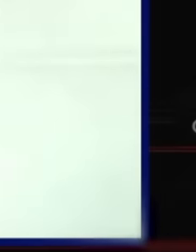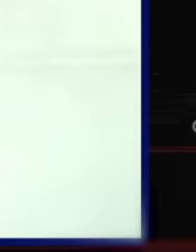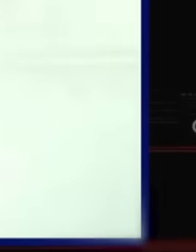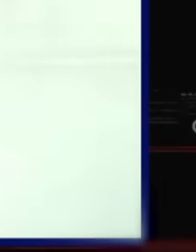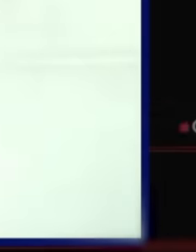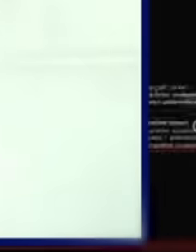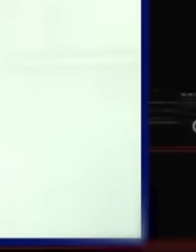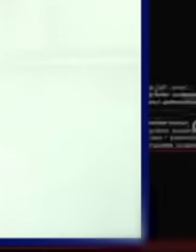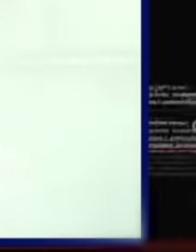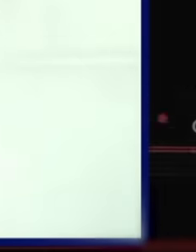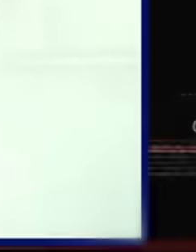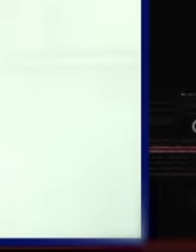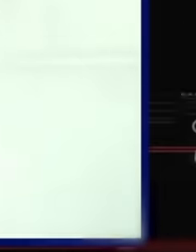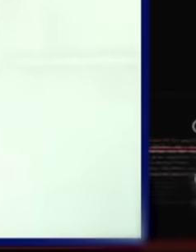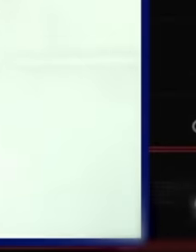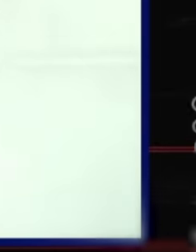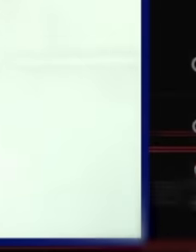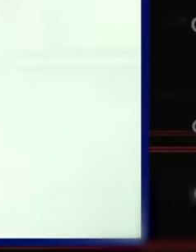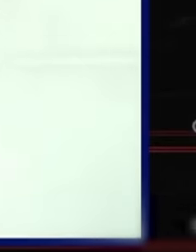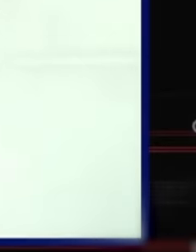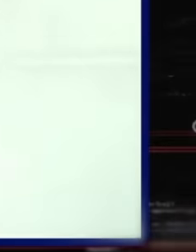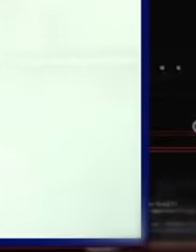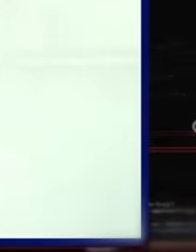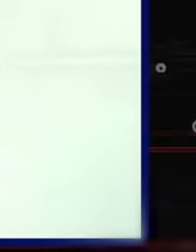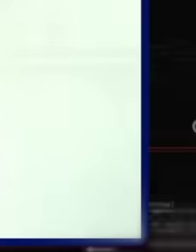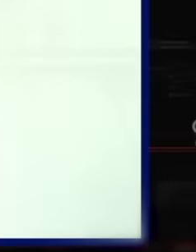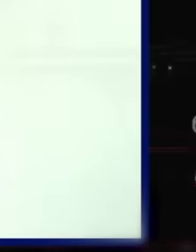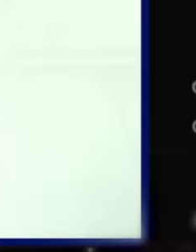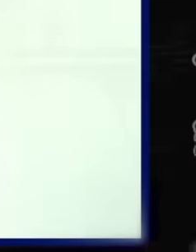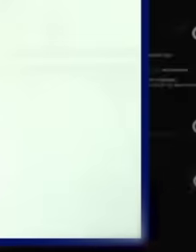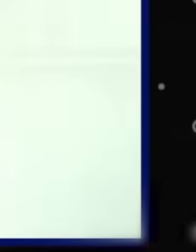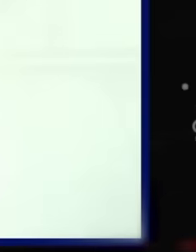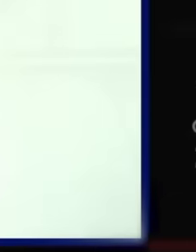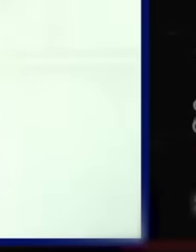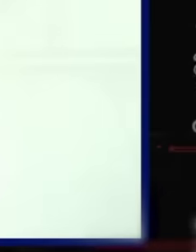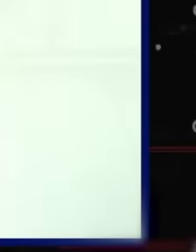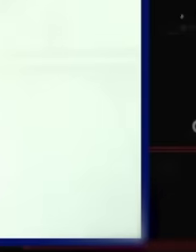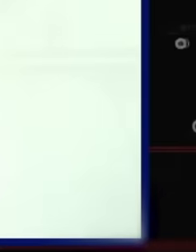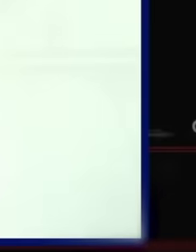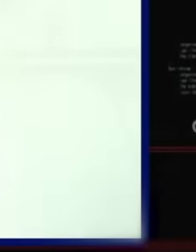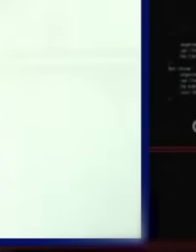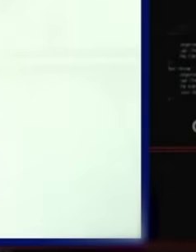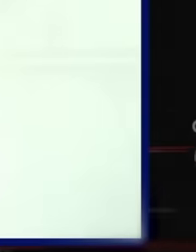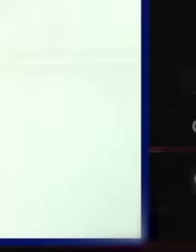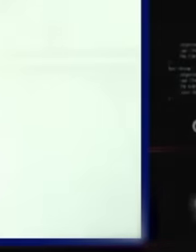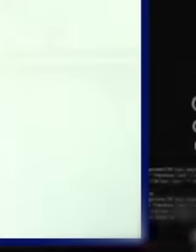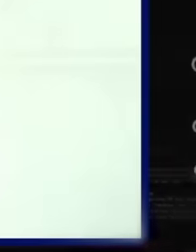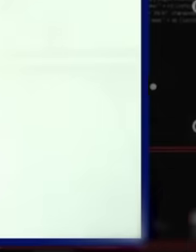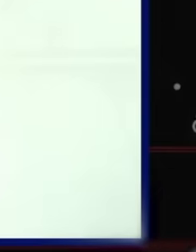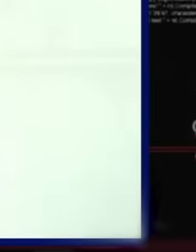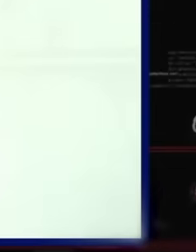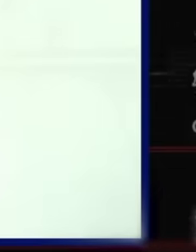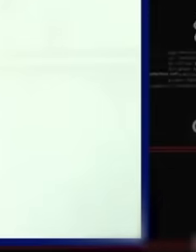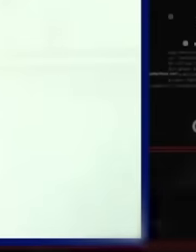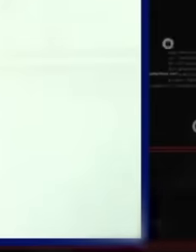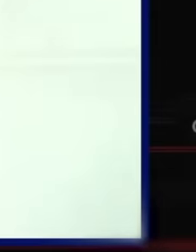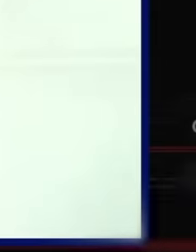against you and in this context it is so worrying that Latinos announced that